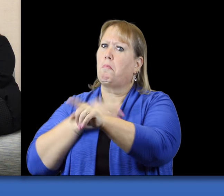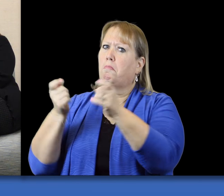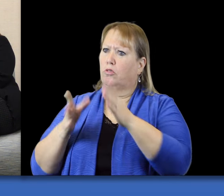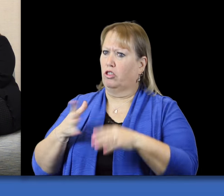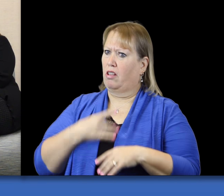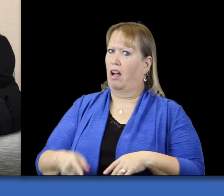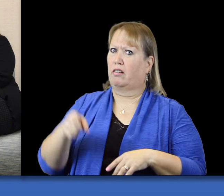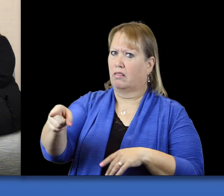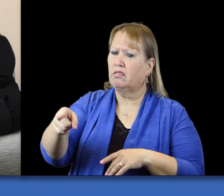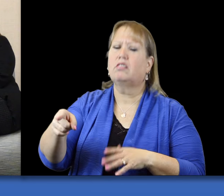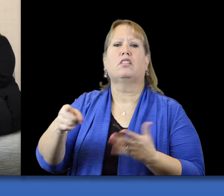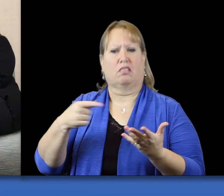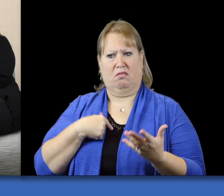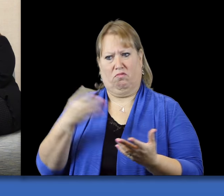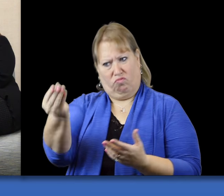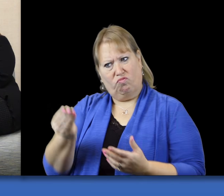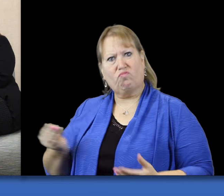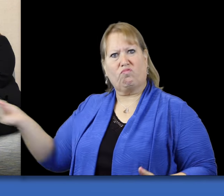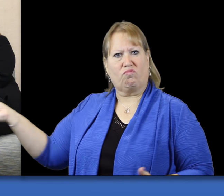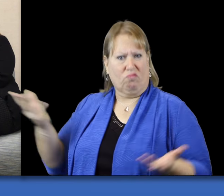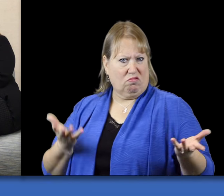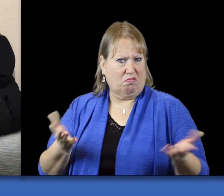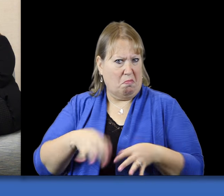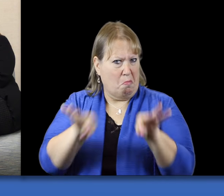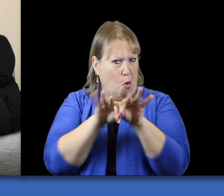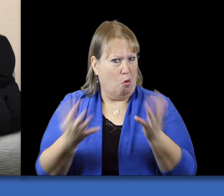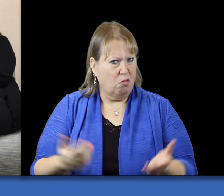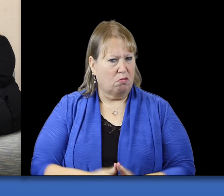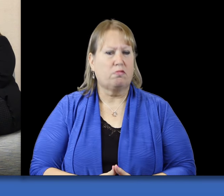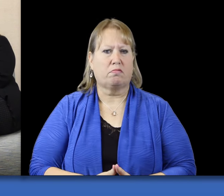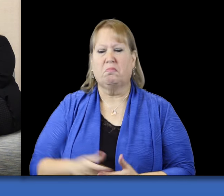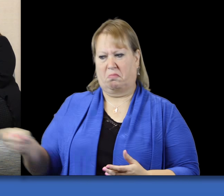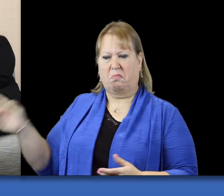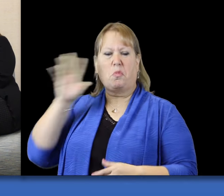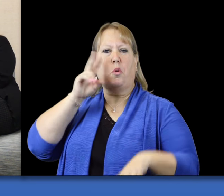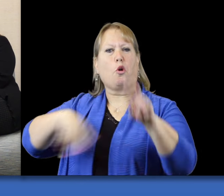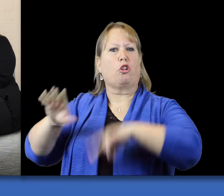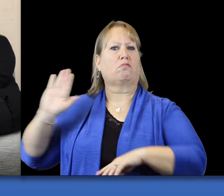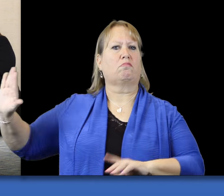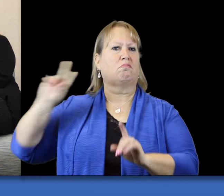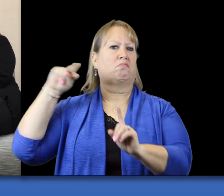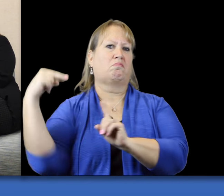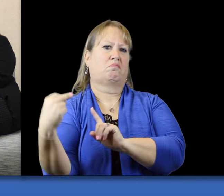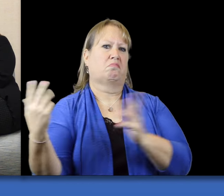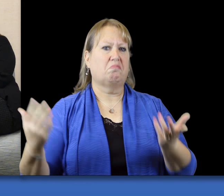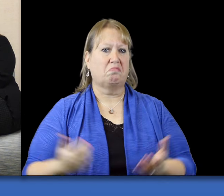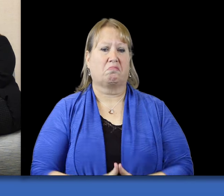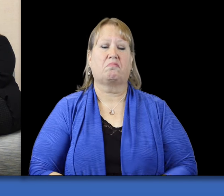to share with an administrator you know, share it with the administrator. Let them look at it from their lens and learn what they can learn from it.